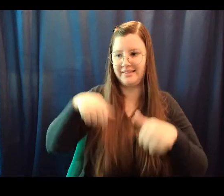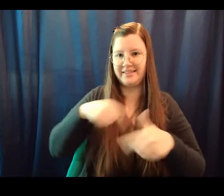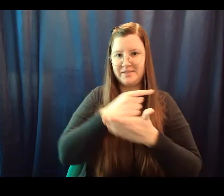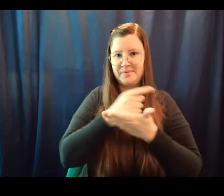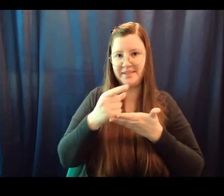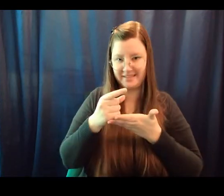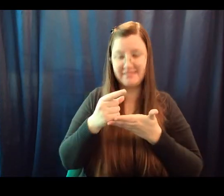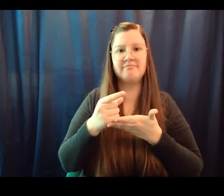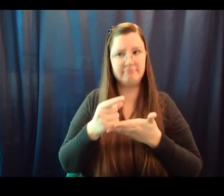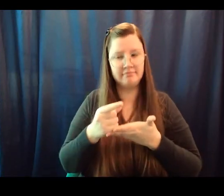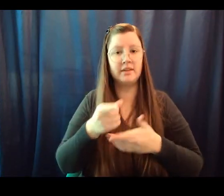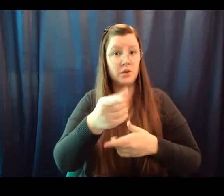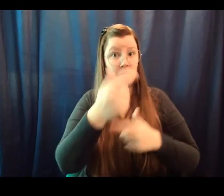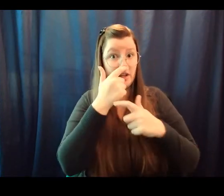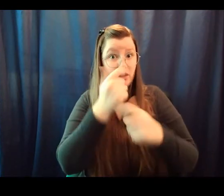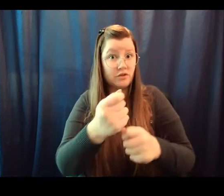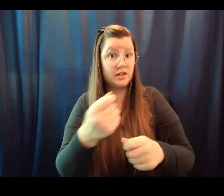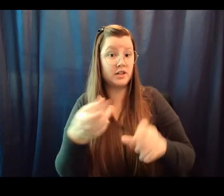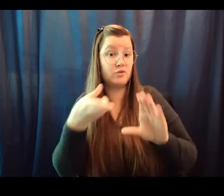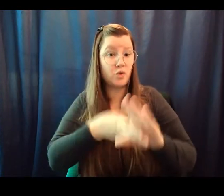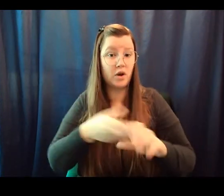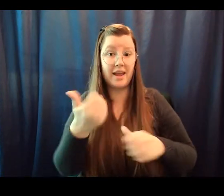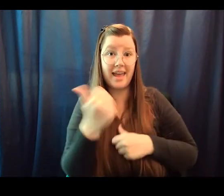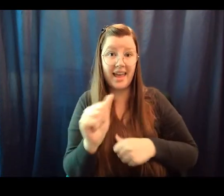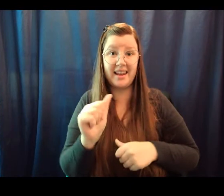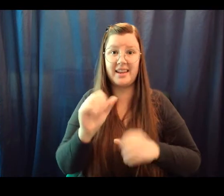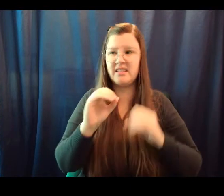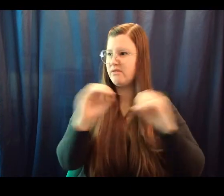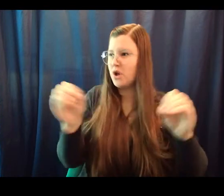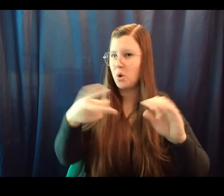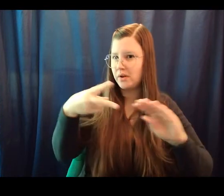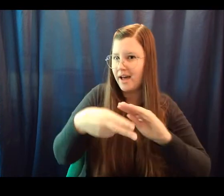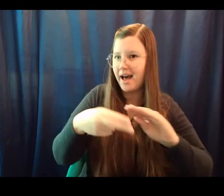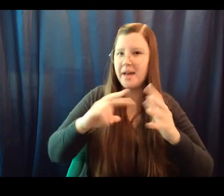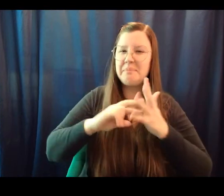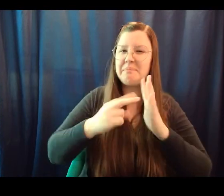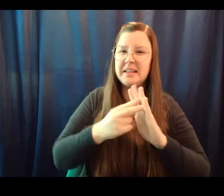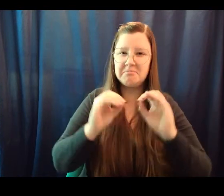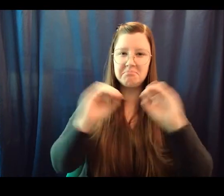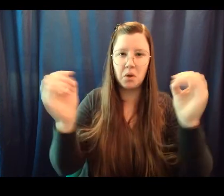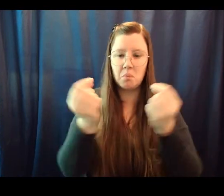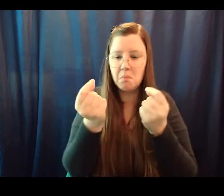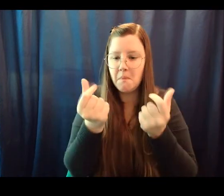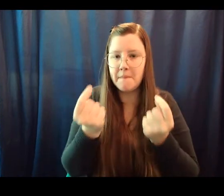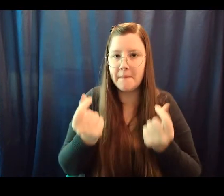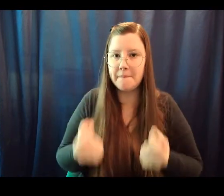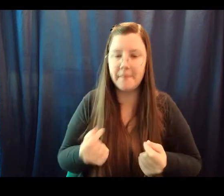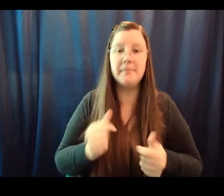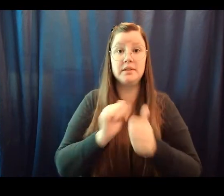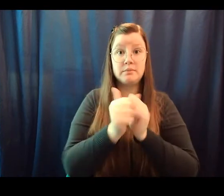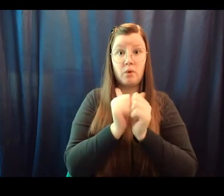our non-cut sports, be sure to get your paperwork in and email our Athletic Director Ms. McGuire.